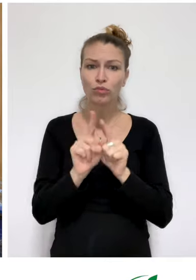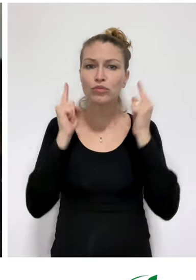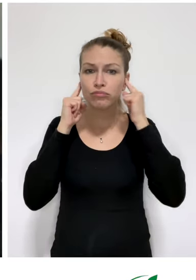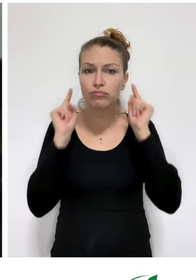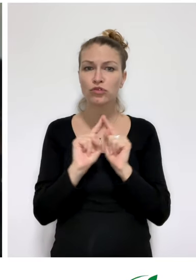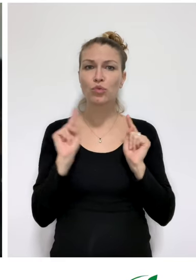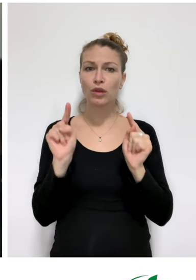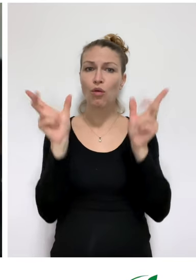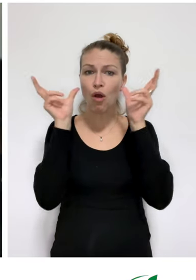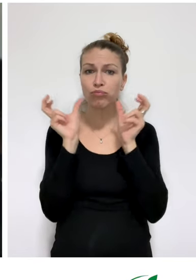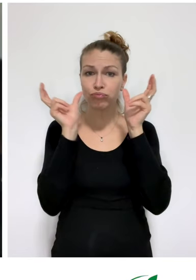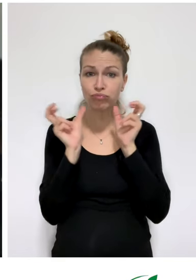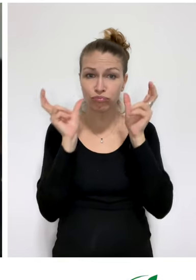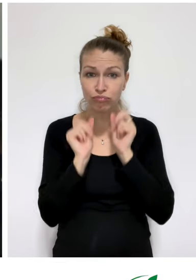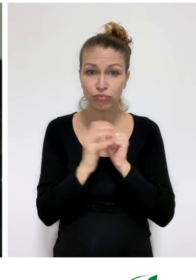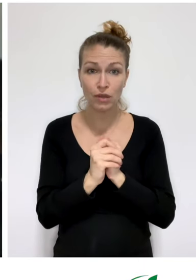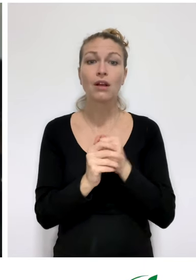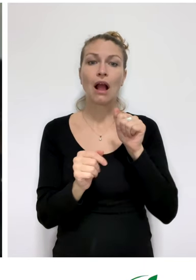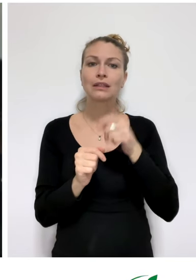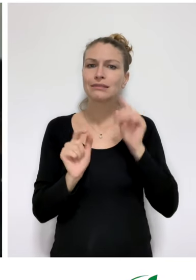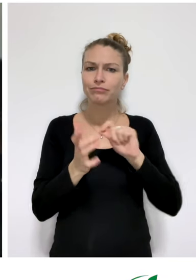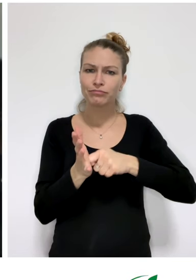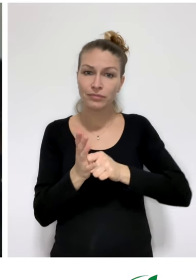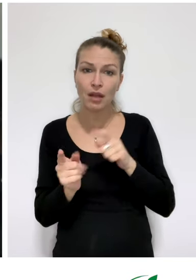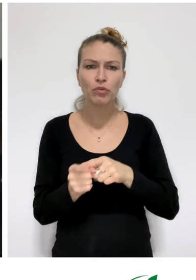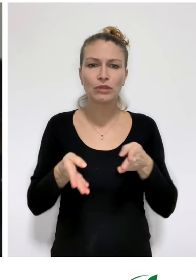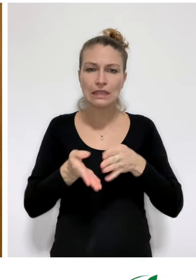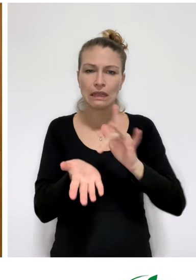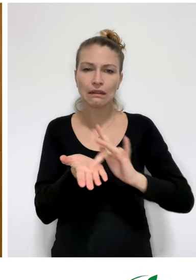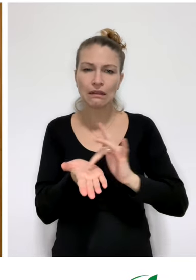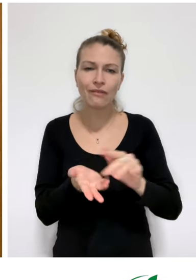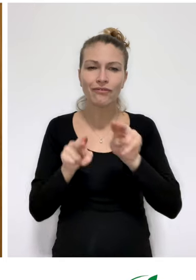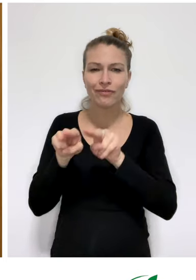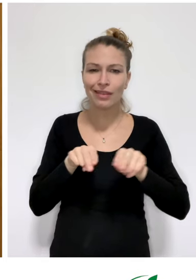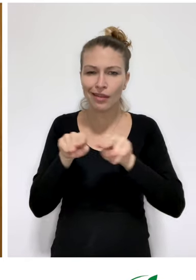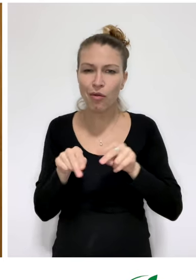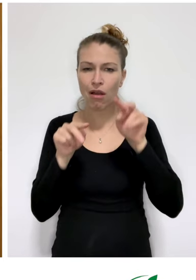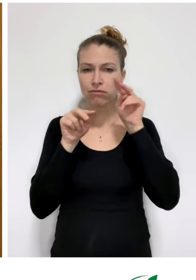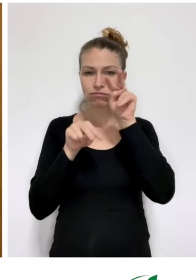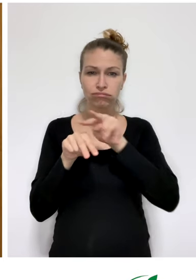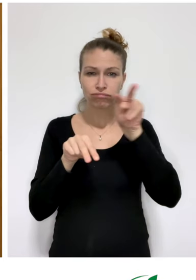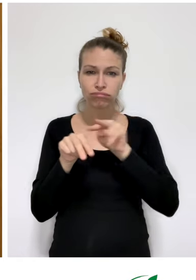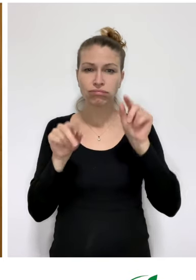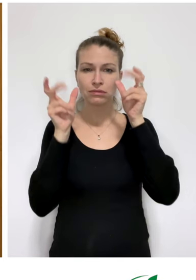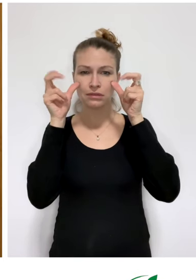Find headsets for the induction loop at the reception desk. Selected videos shown in the sessions